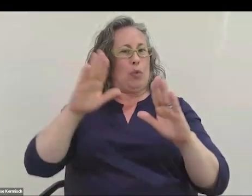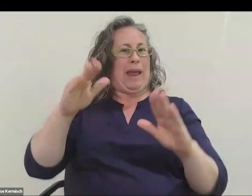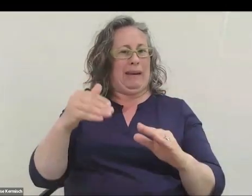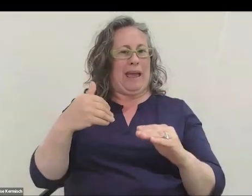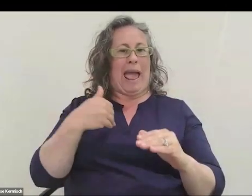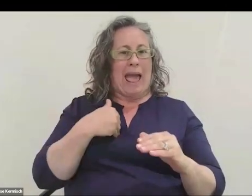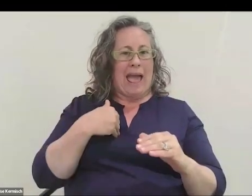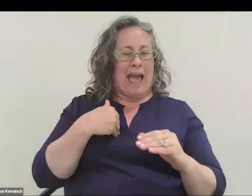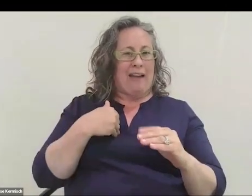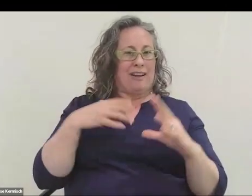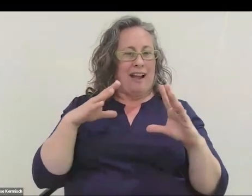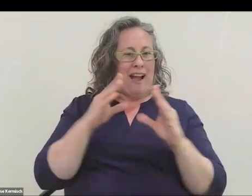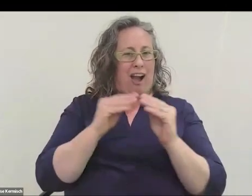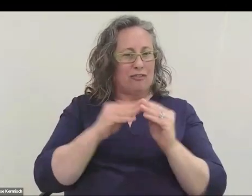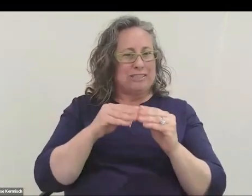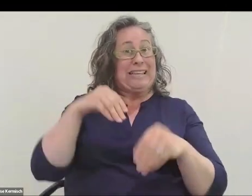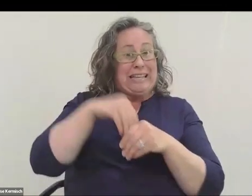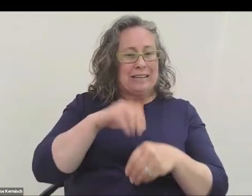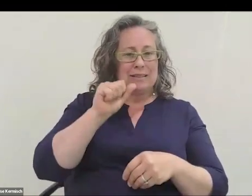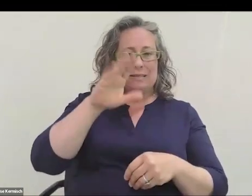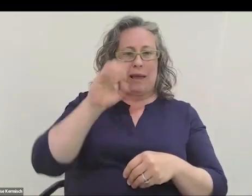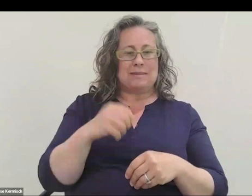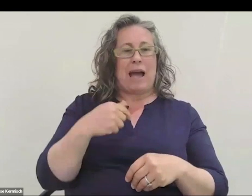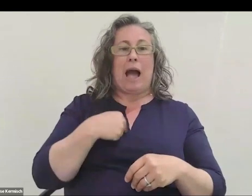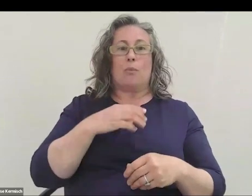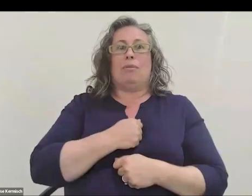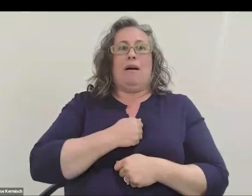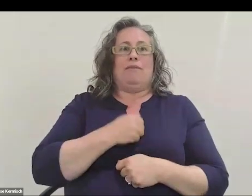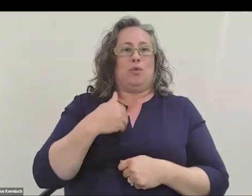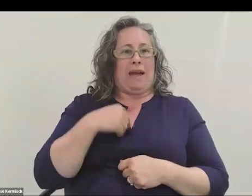where we can bring 200 people up and even have the SciAccess event in space floating around.